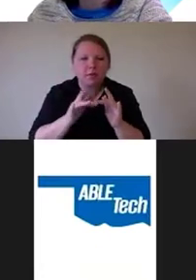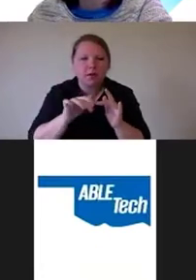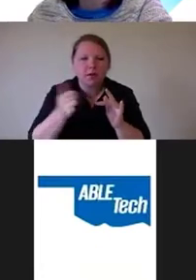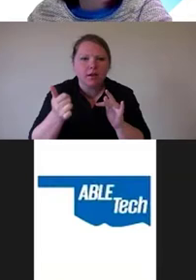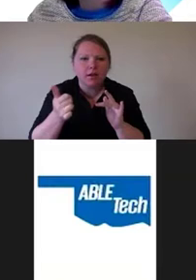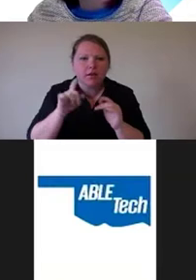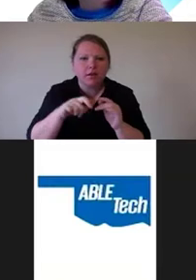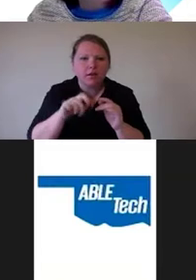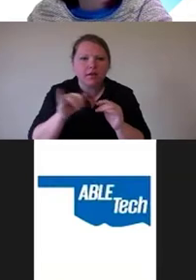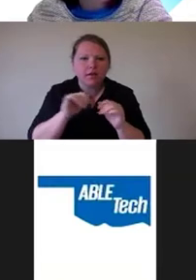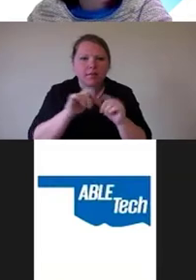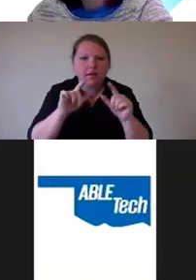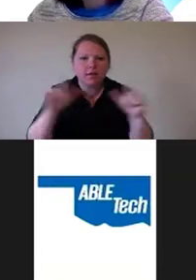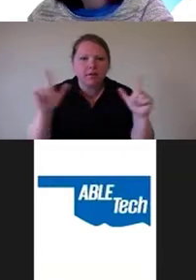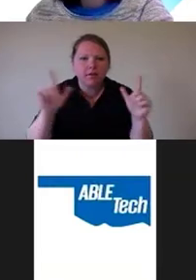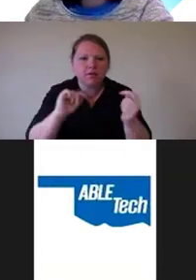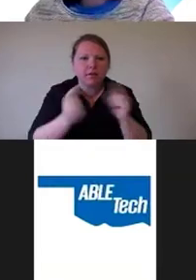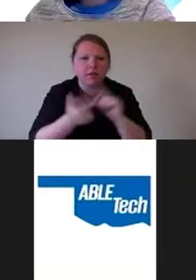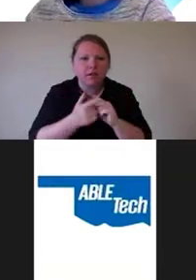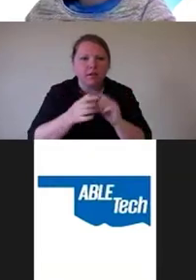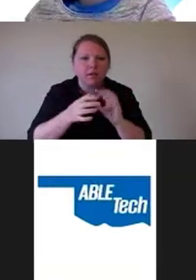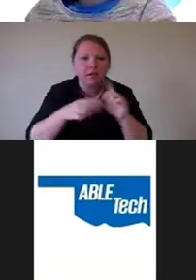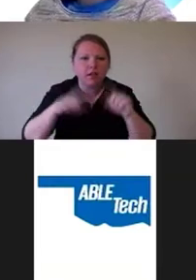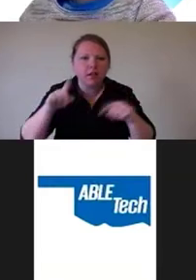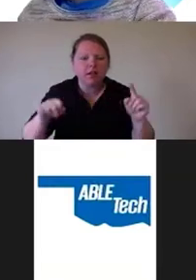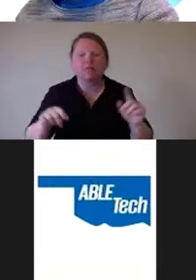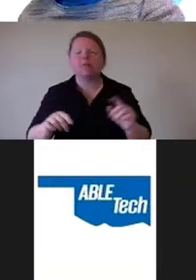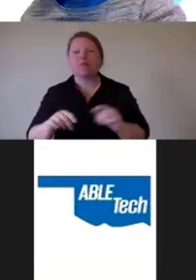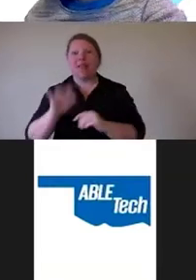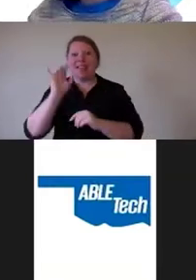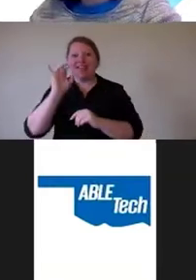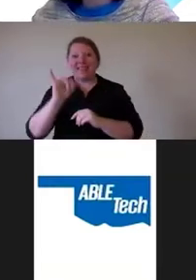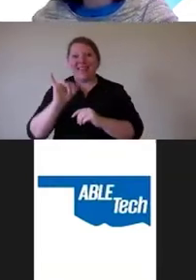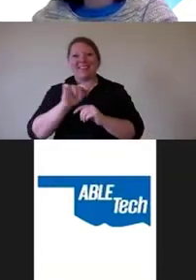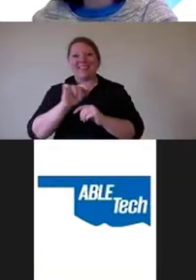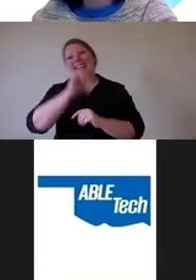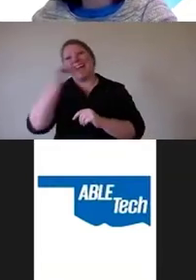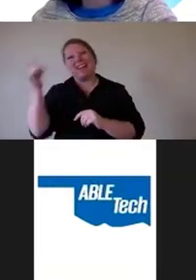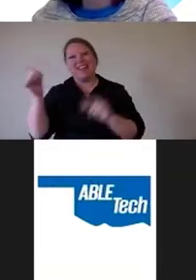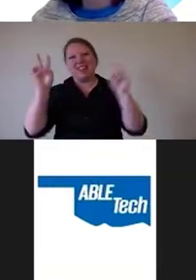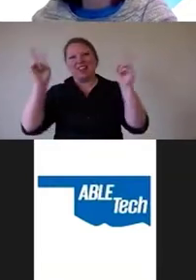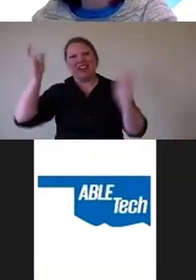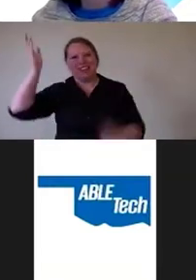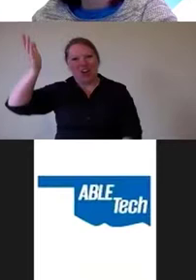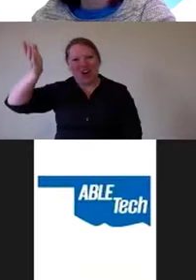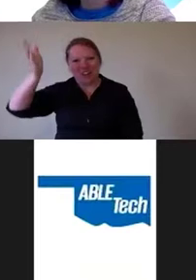translation, et cetera? That's a whole another talk, but I'll give you a few highlight points,